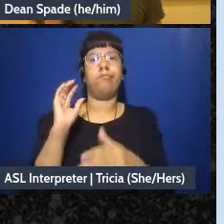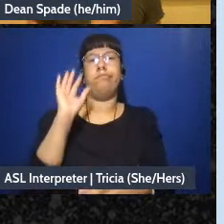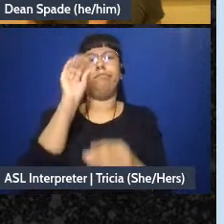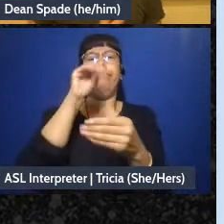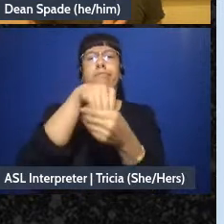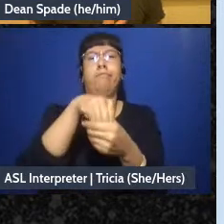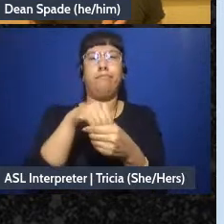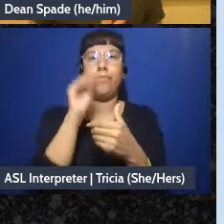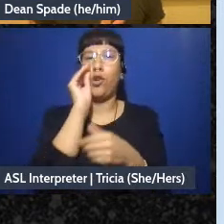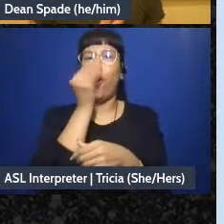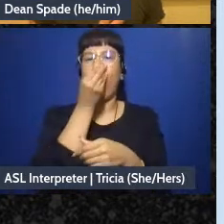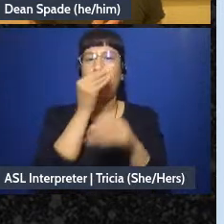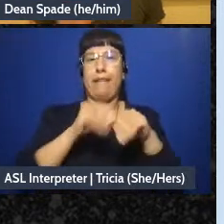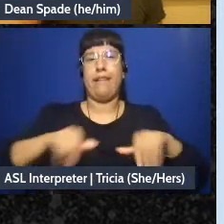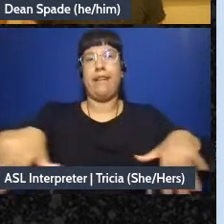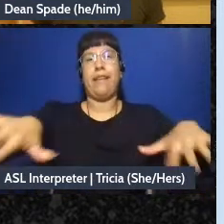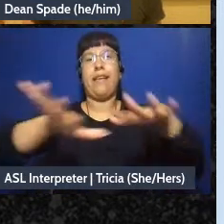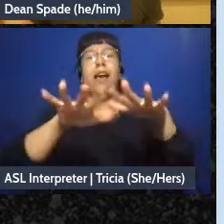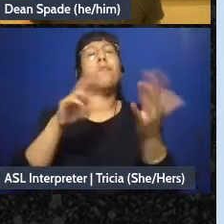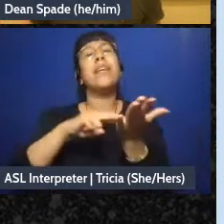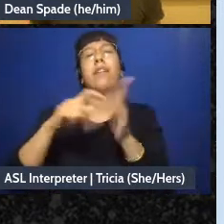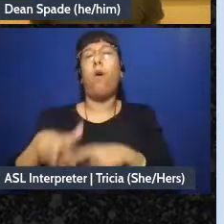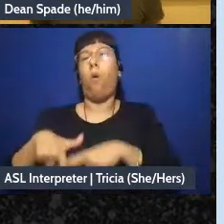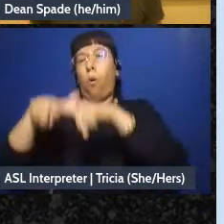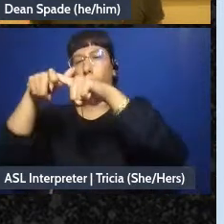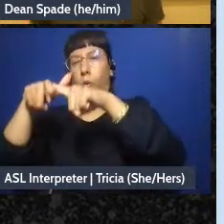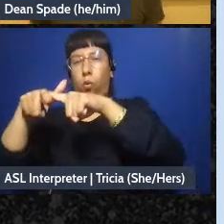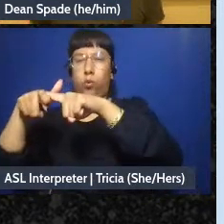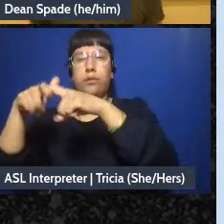now is not the time to talk about them. Keeping a list of that for future meetings